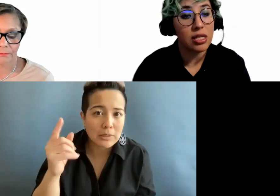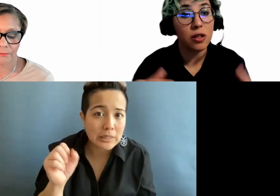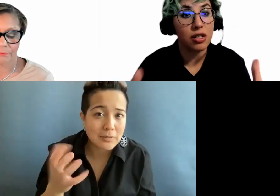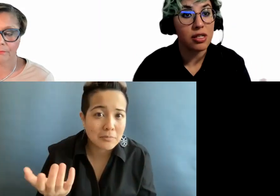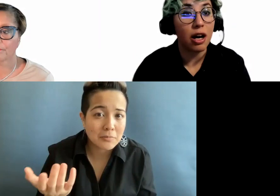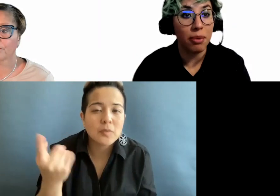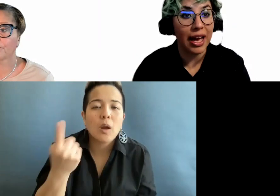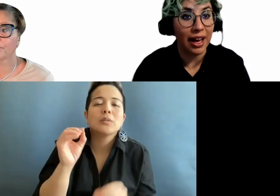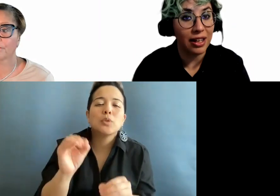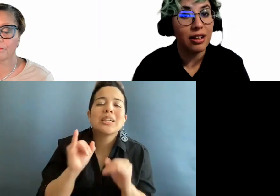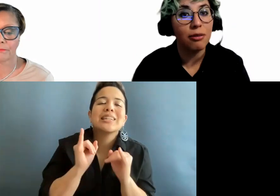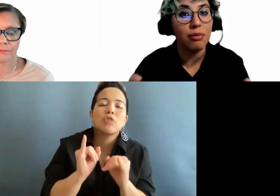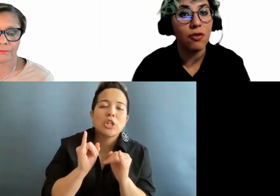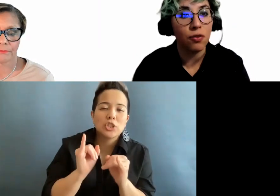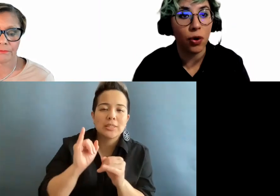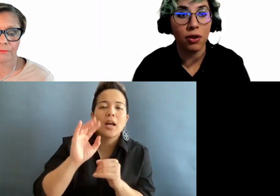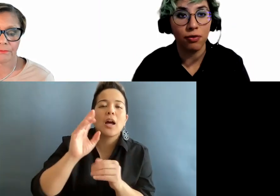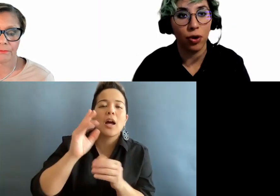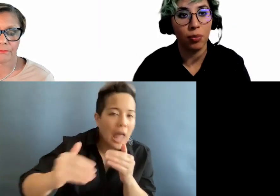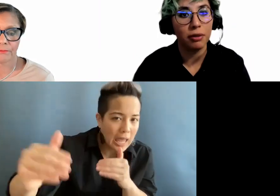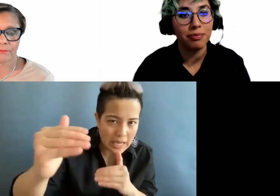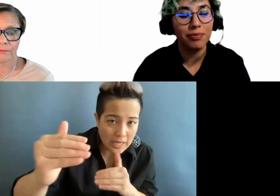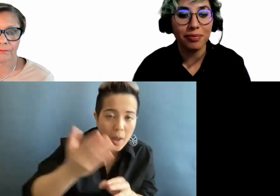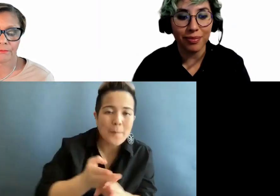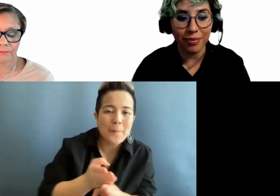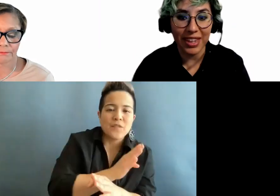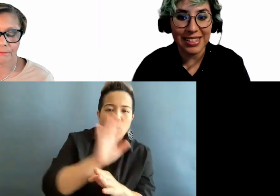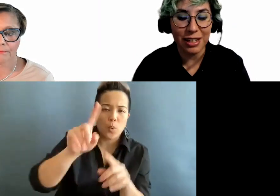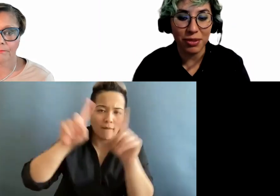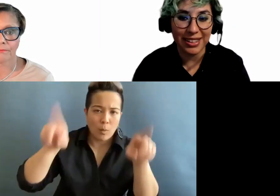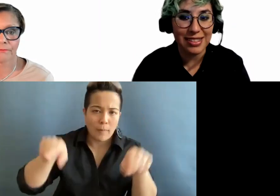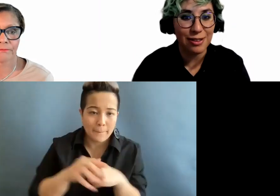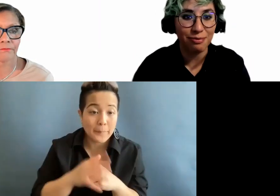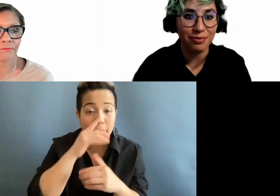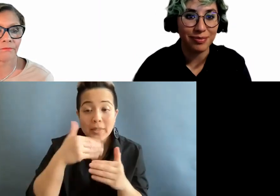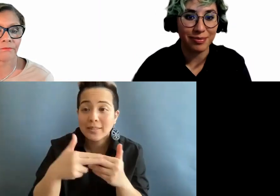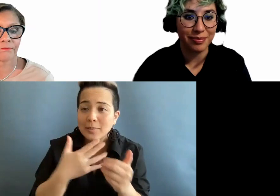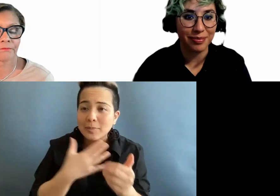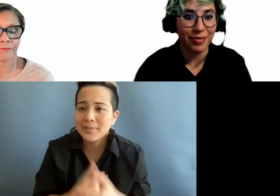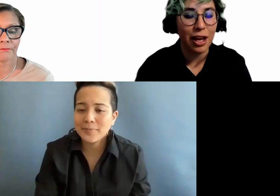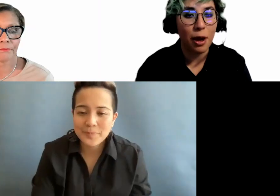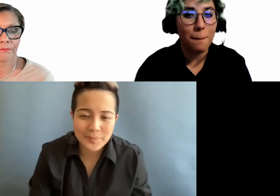instructions up ahead before the form. Next slide, please.